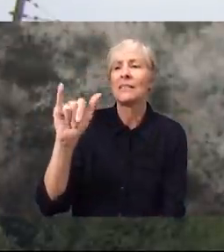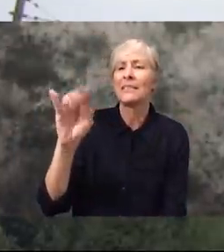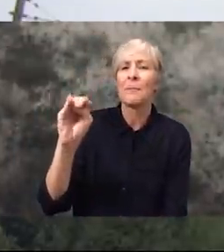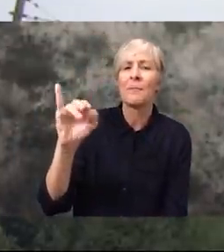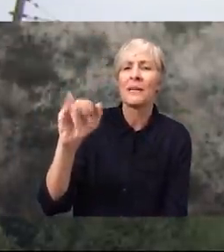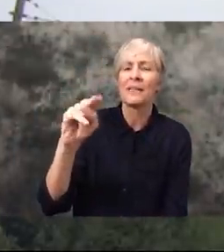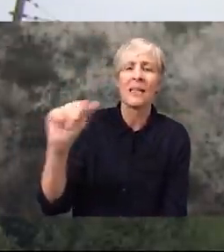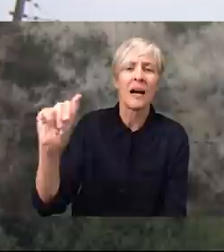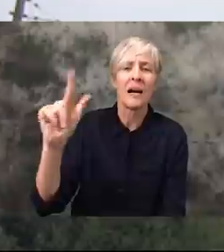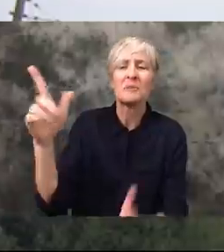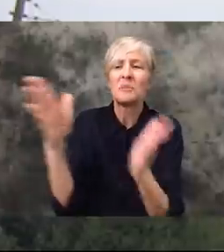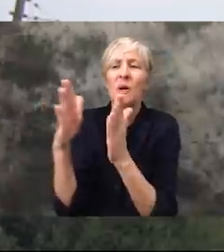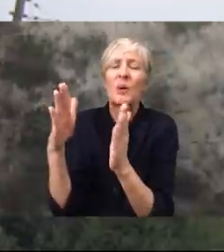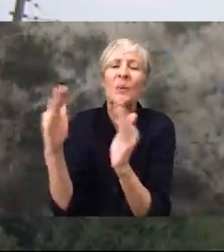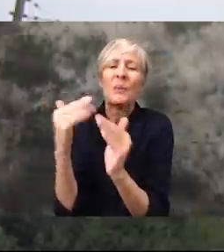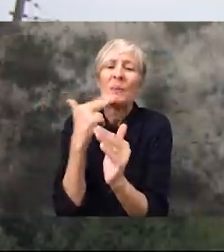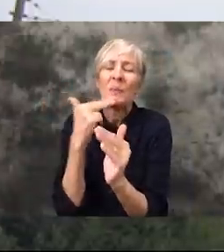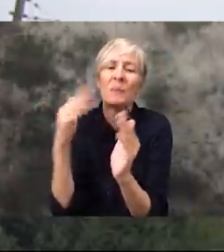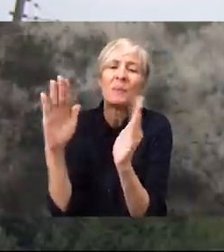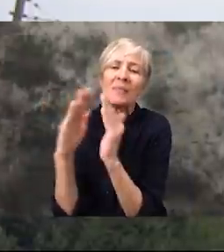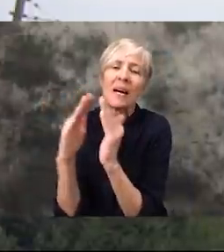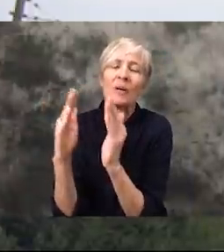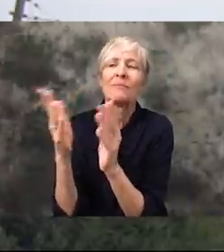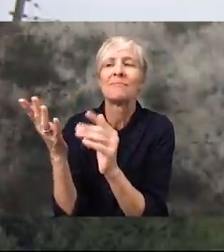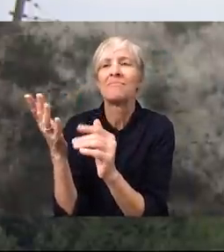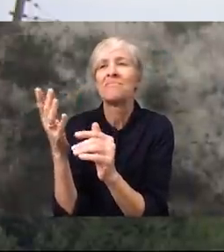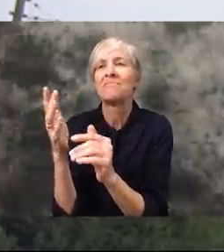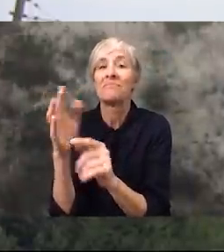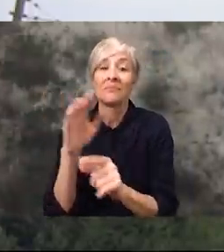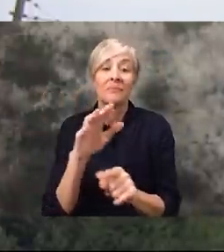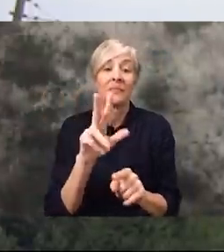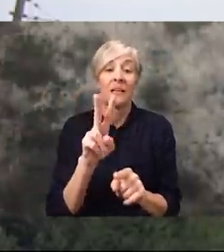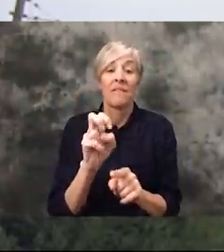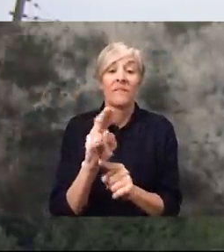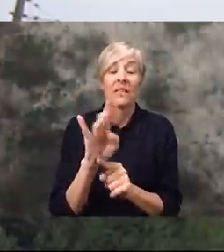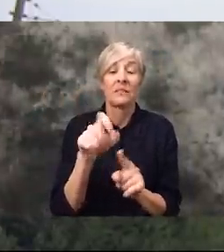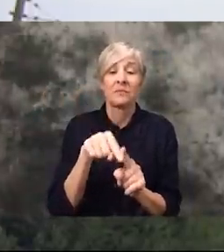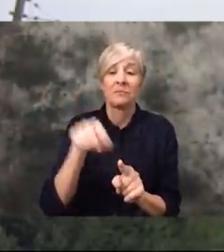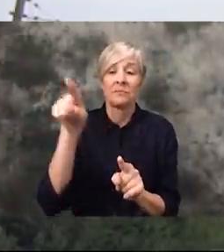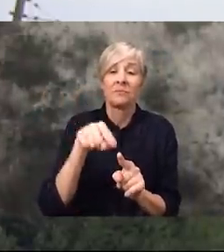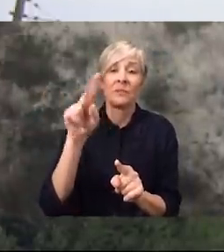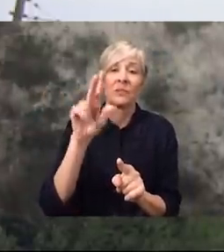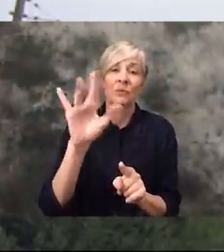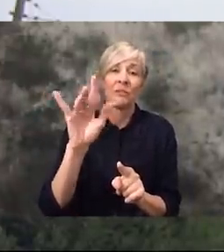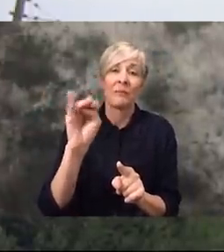A lovely little place, a lovely little town 25 miles away from Venice.